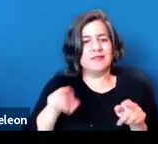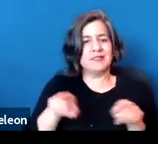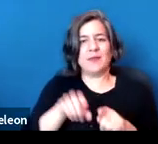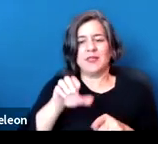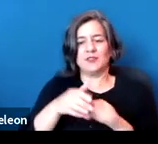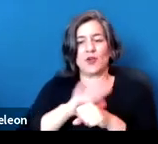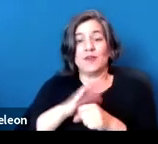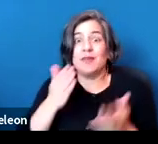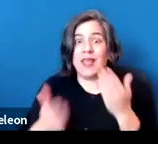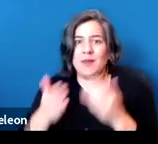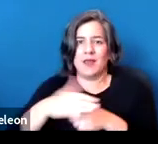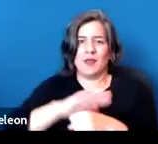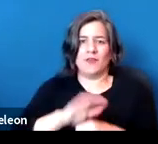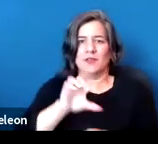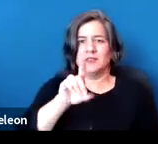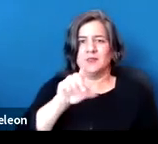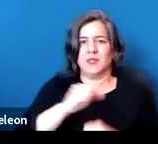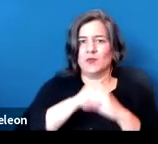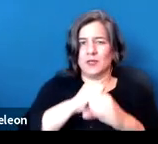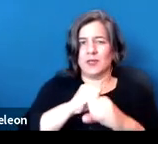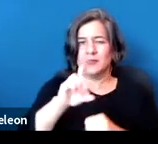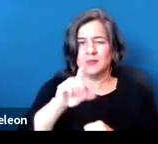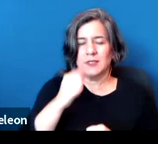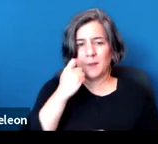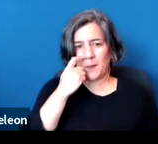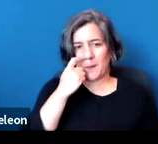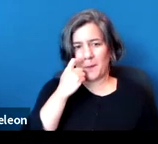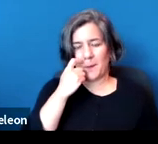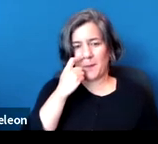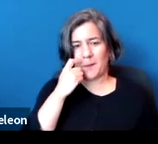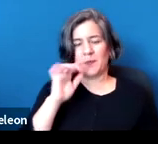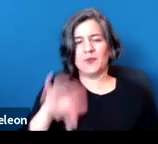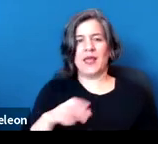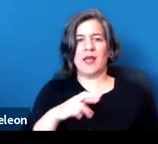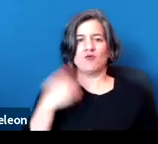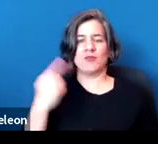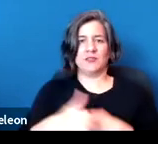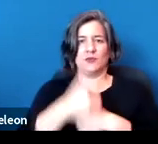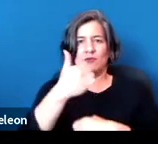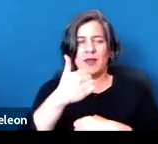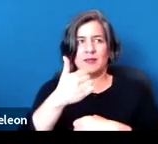and then also that that risk threat affects other people.